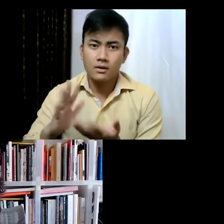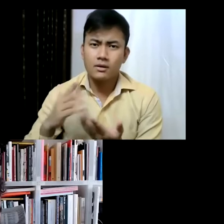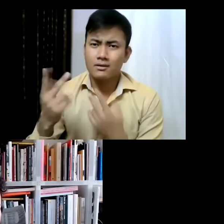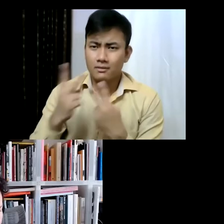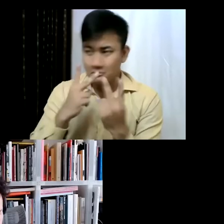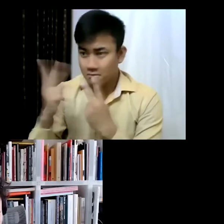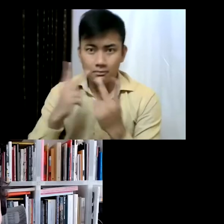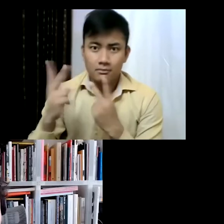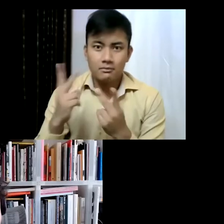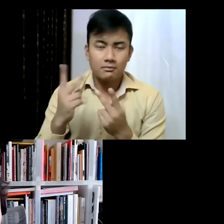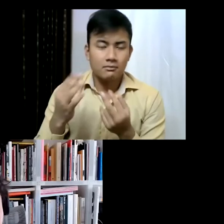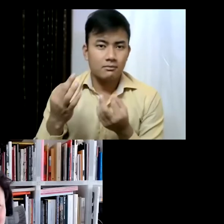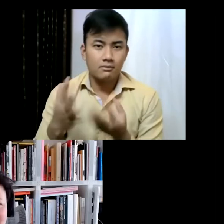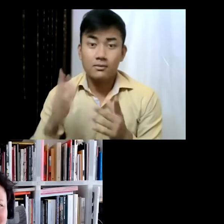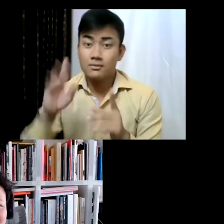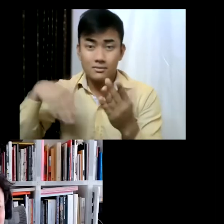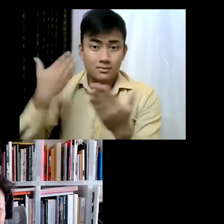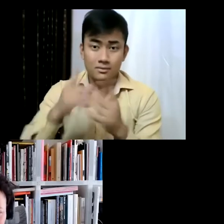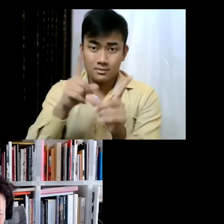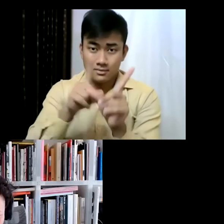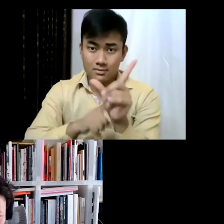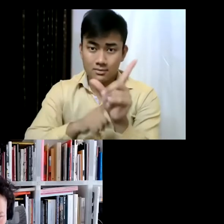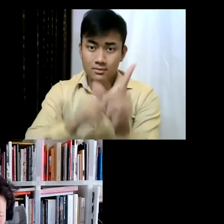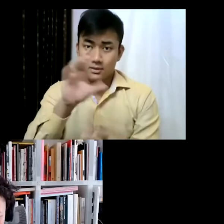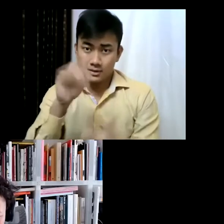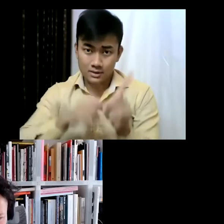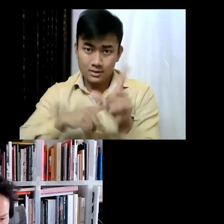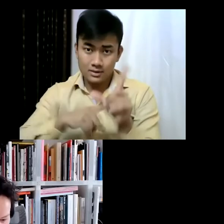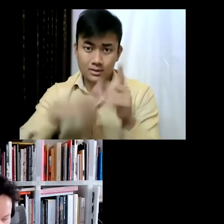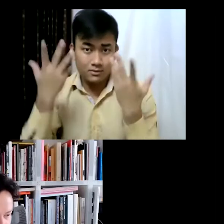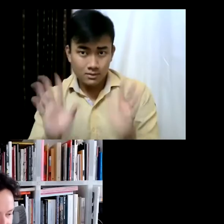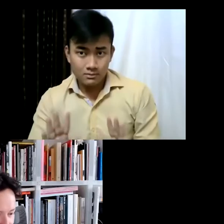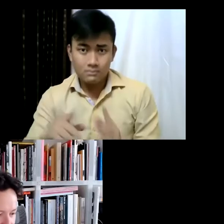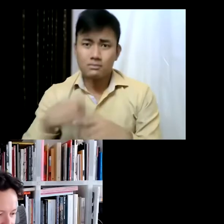Cecilia over the last 10 years. I love the way she describes the space that she works with-